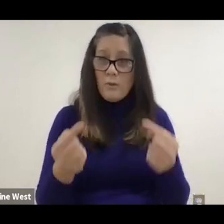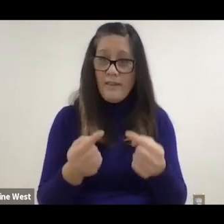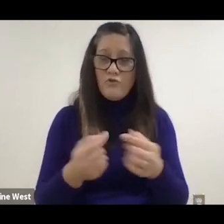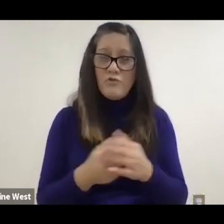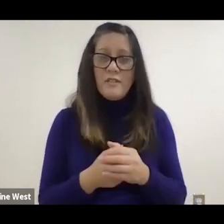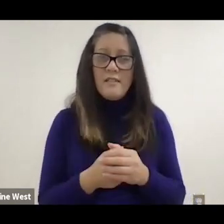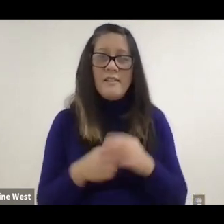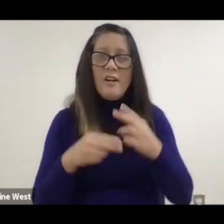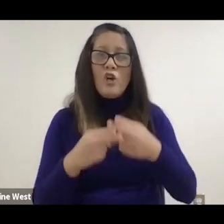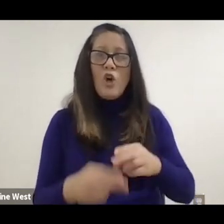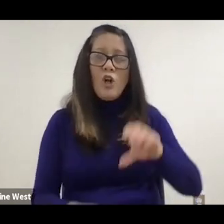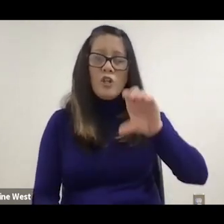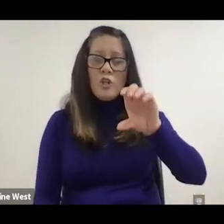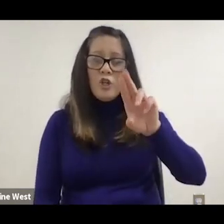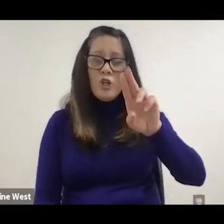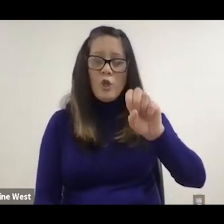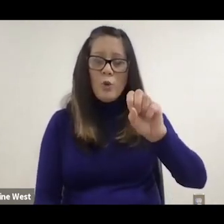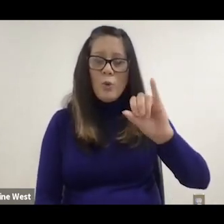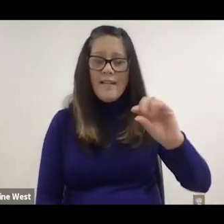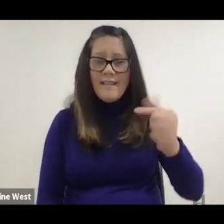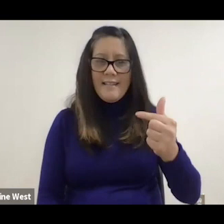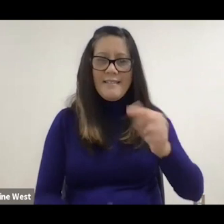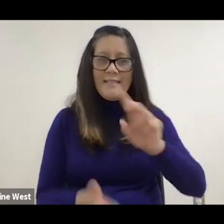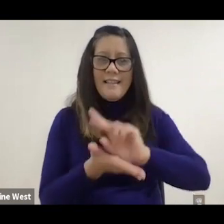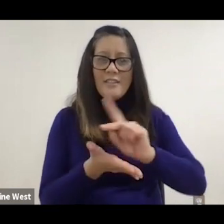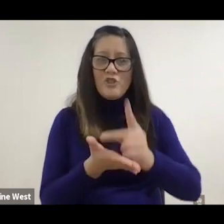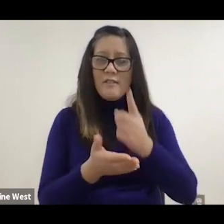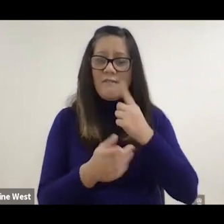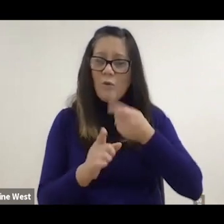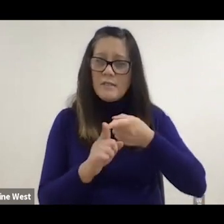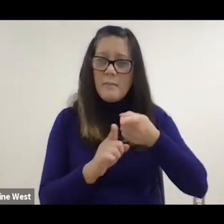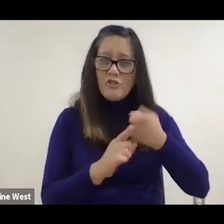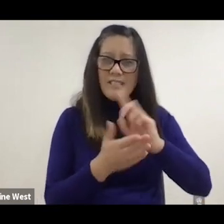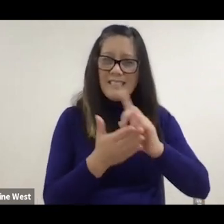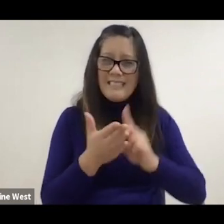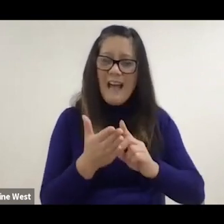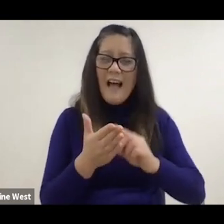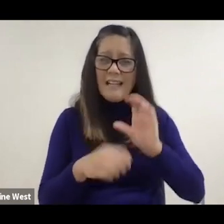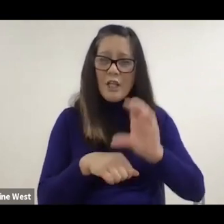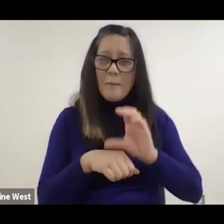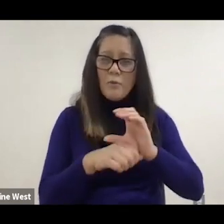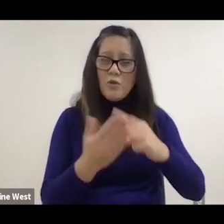This is the Cueing Kitchen where specially designed computer programs provide